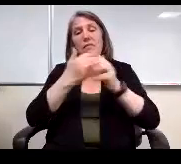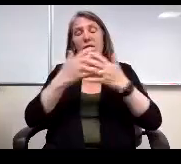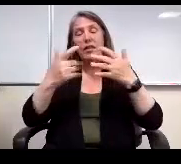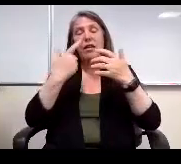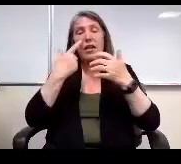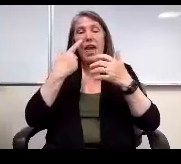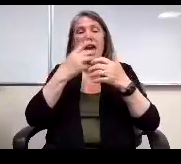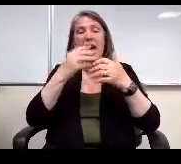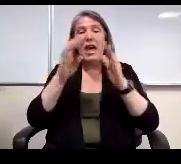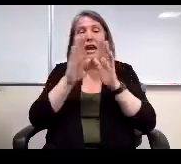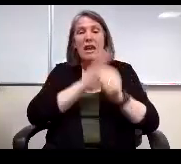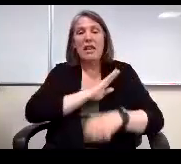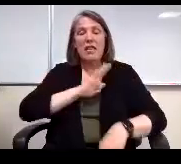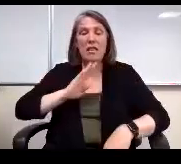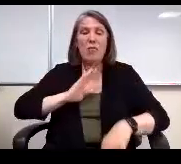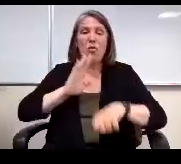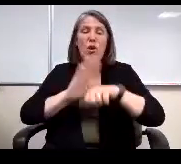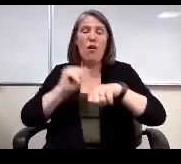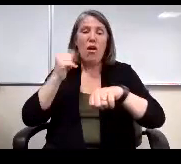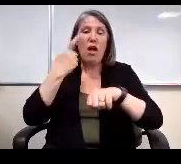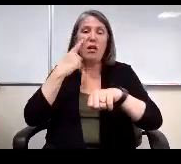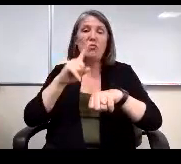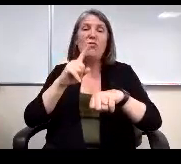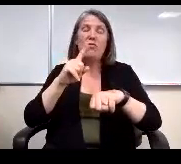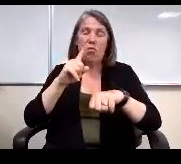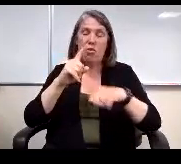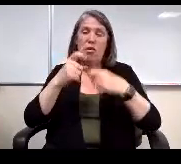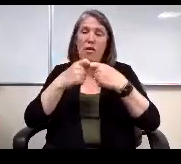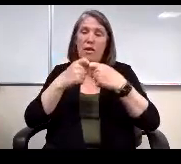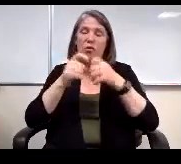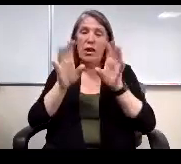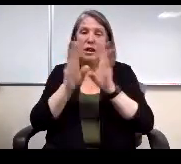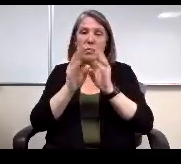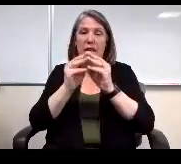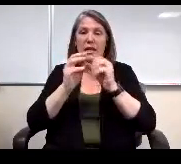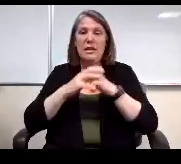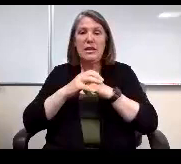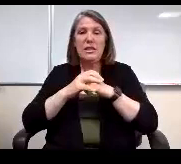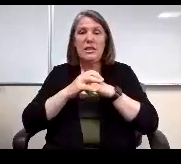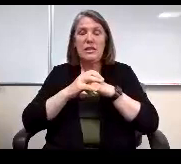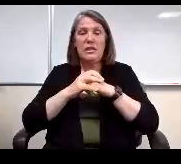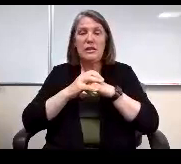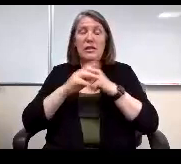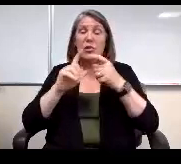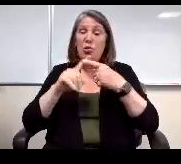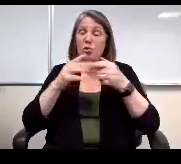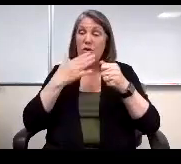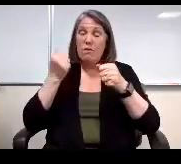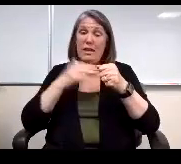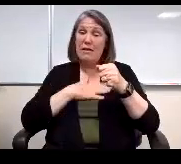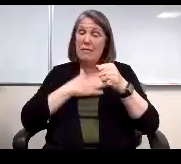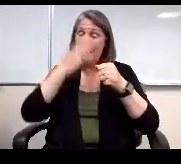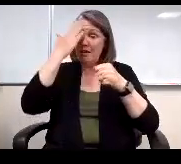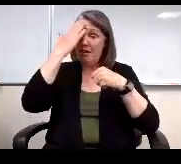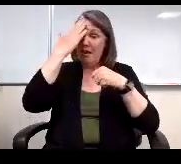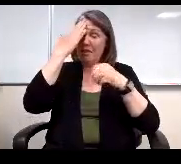board calls for the Board of Education electronic meetings. How to test my knowledge this is